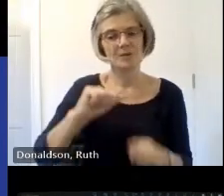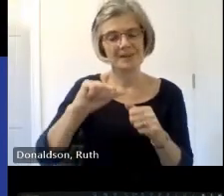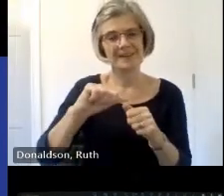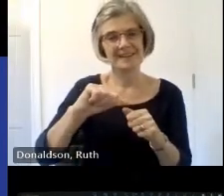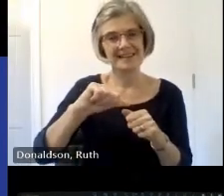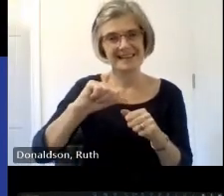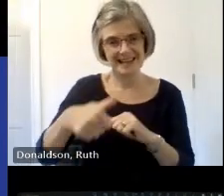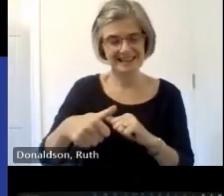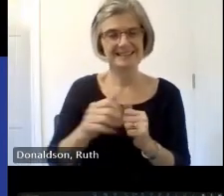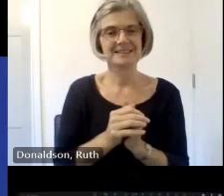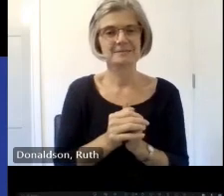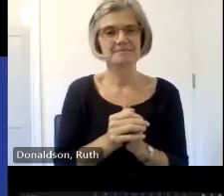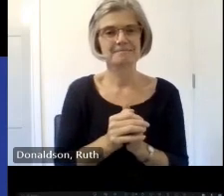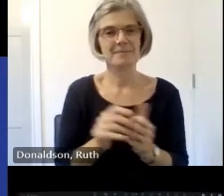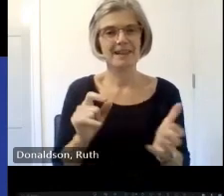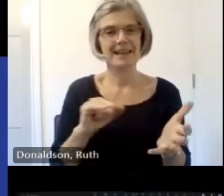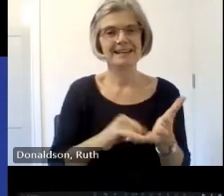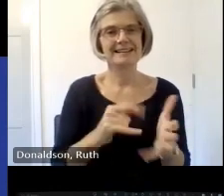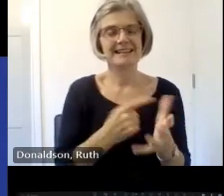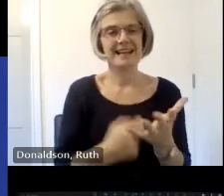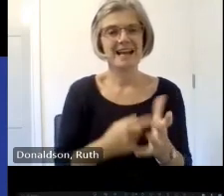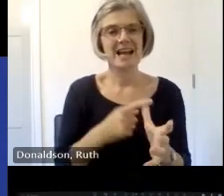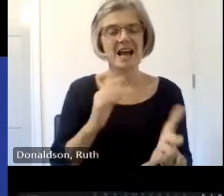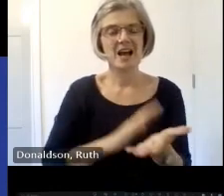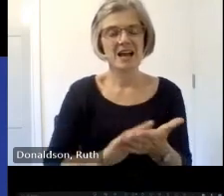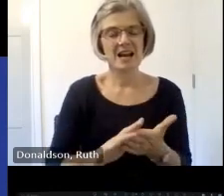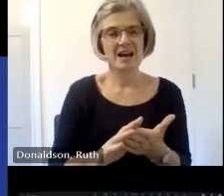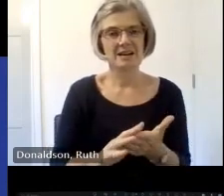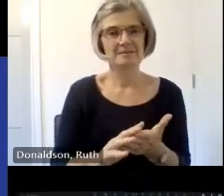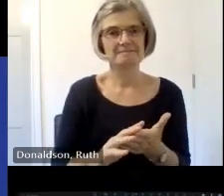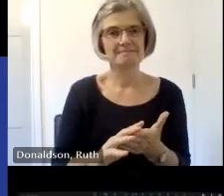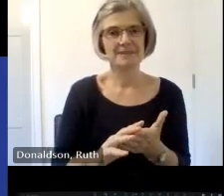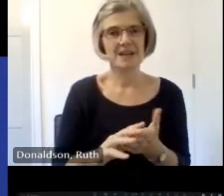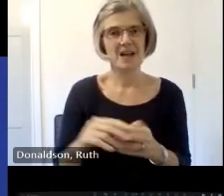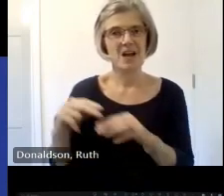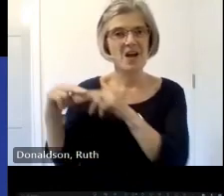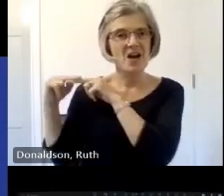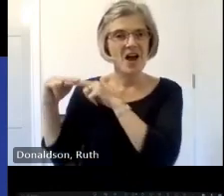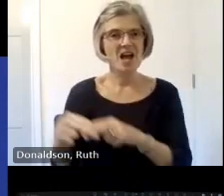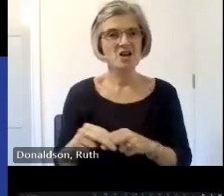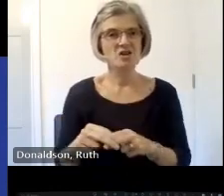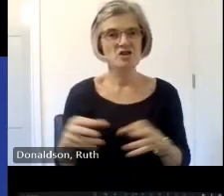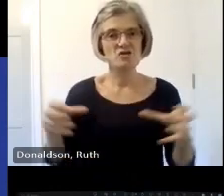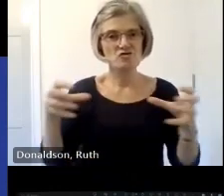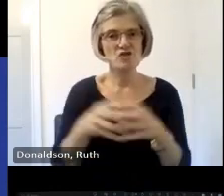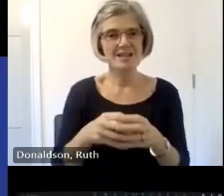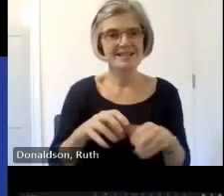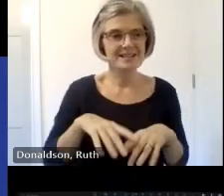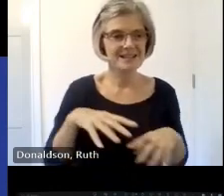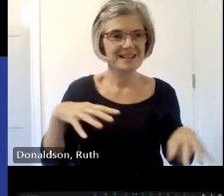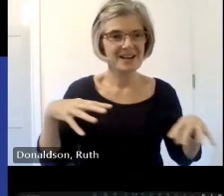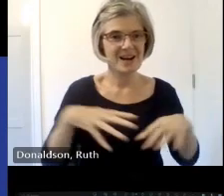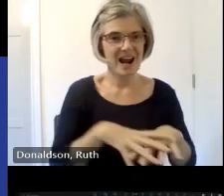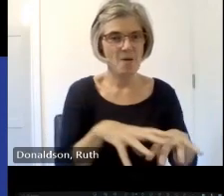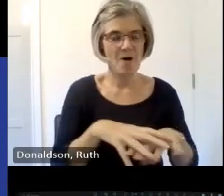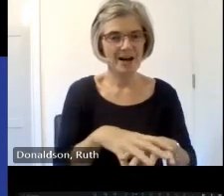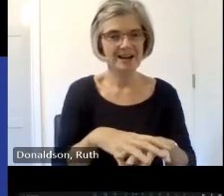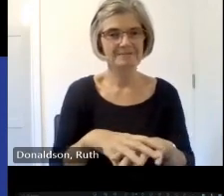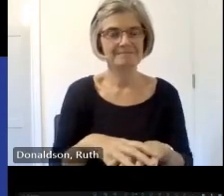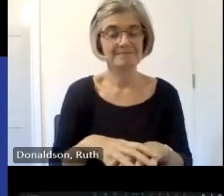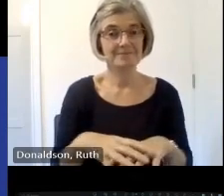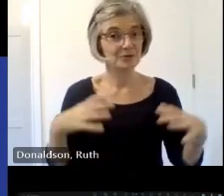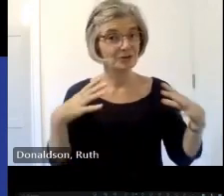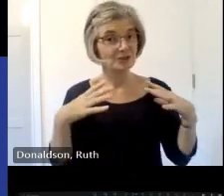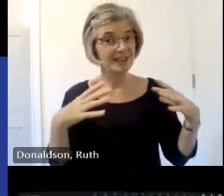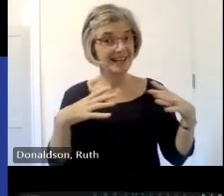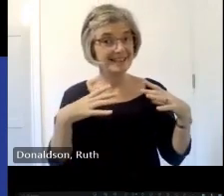Trust Network who is online and there she is fantastic um are we ready to go Sarah can you